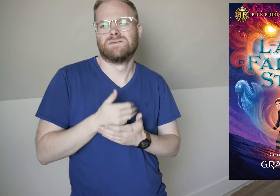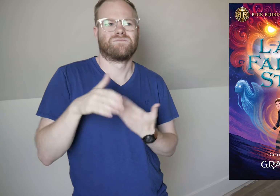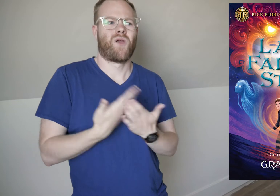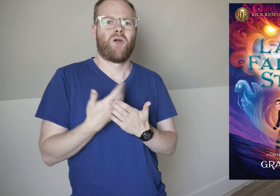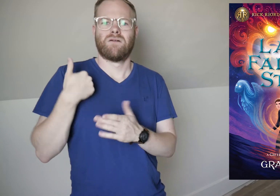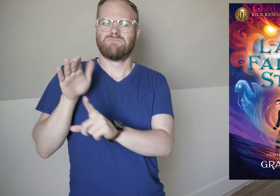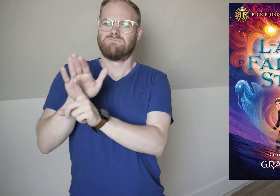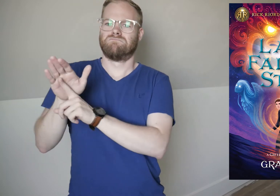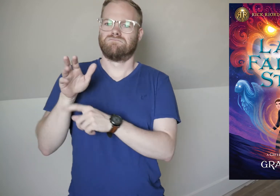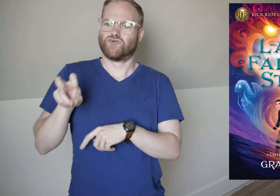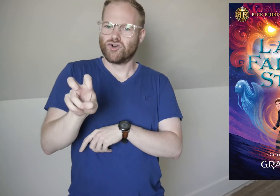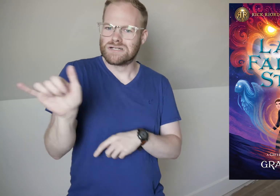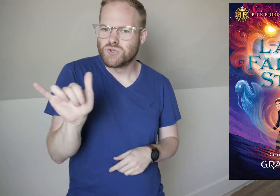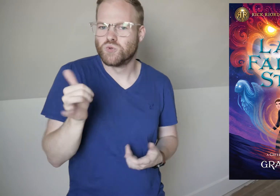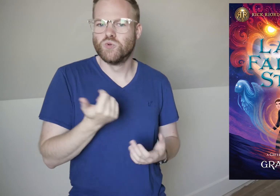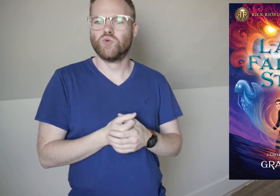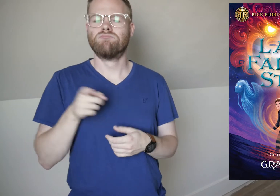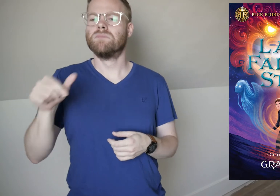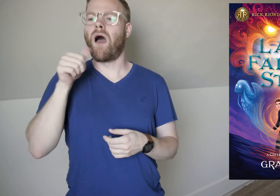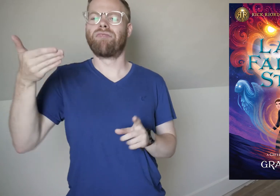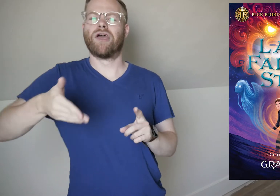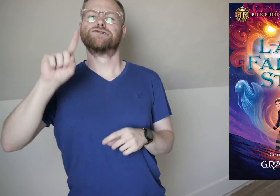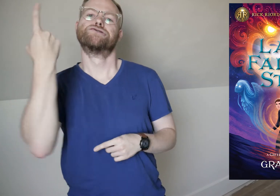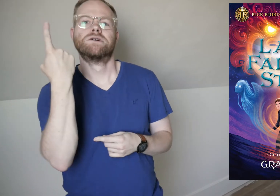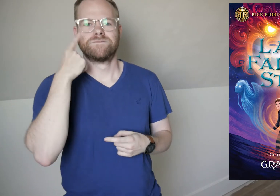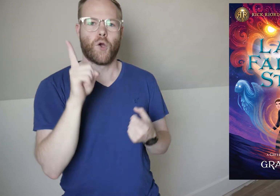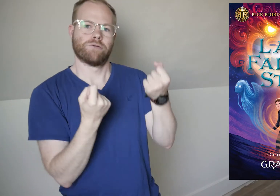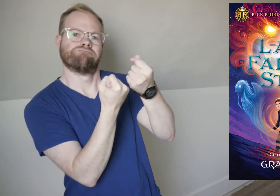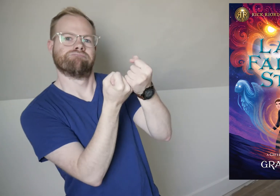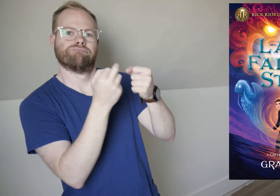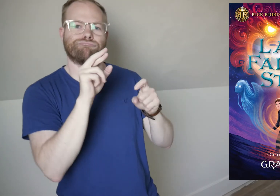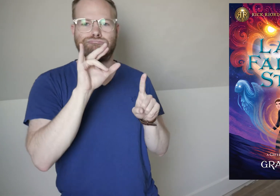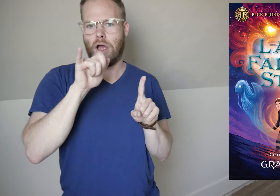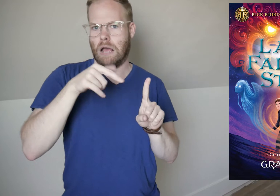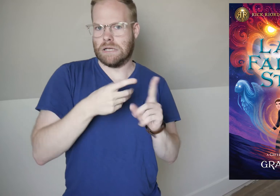and they had their own journeys too, they weren’t there to serve as just props for Riley.